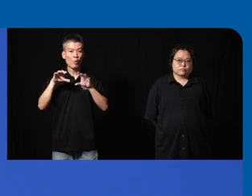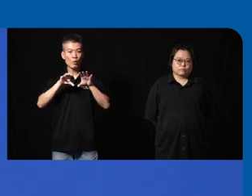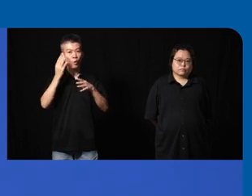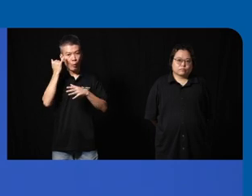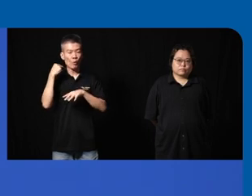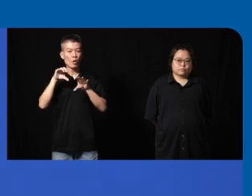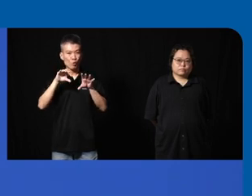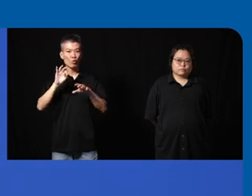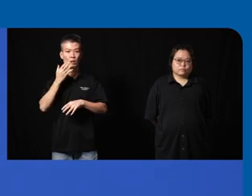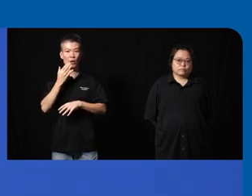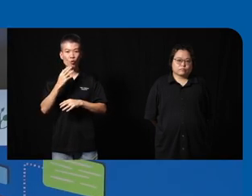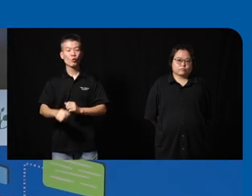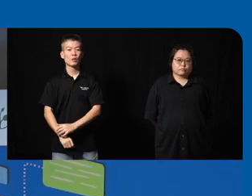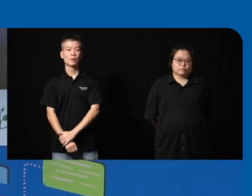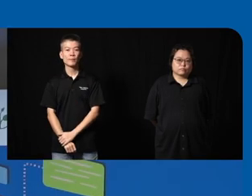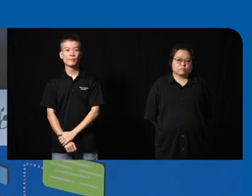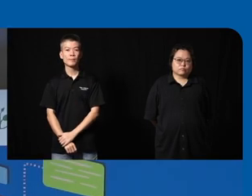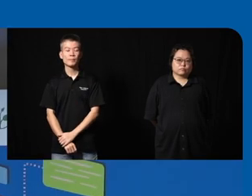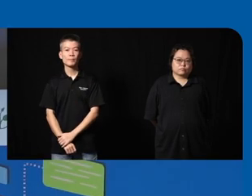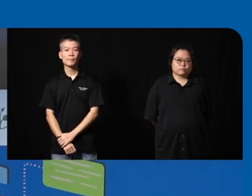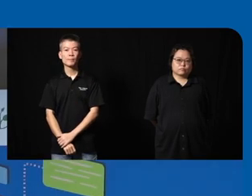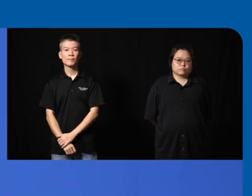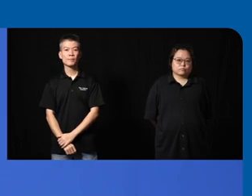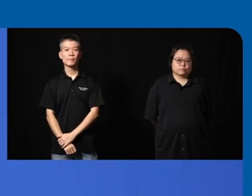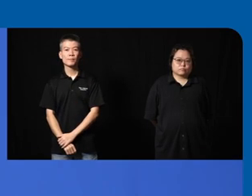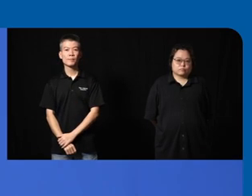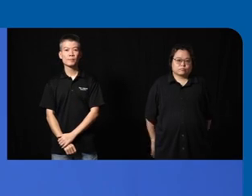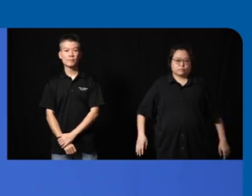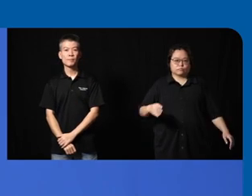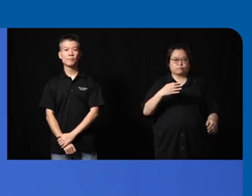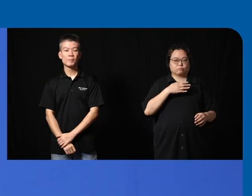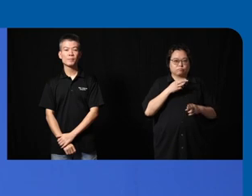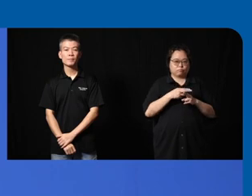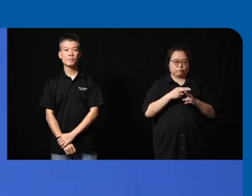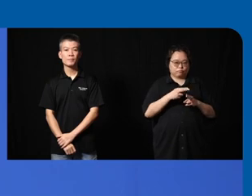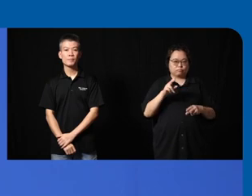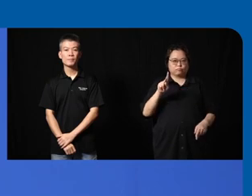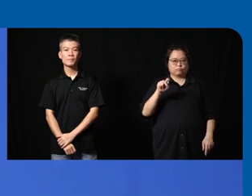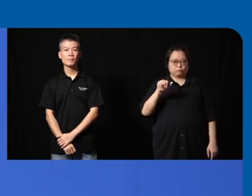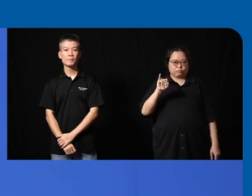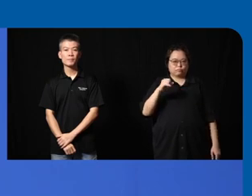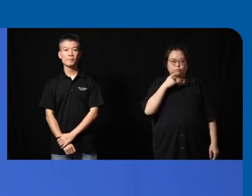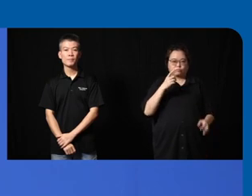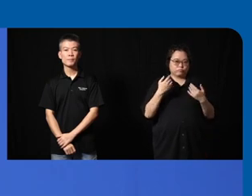we do thank you as mentioned my name is Kai I'm one of the one of the uh project leads so there's